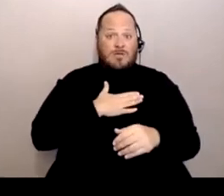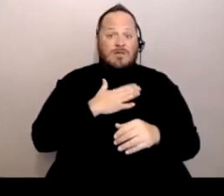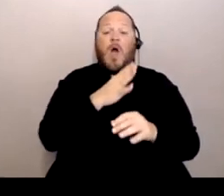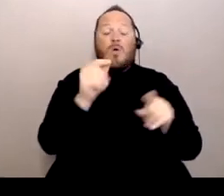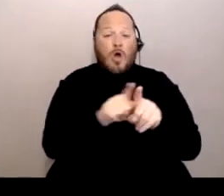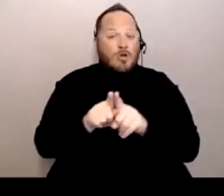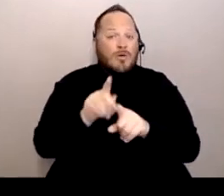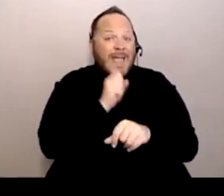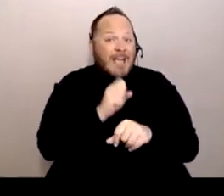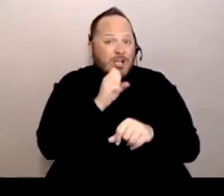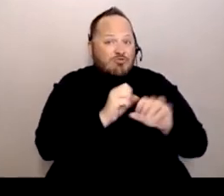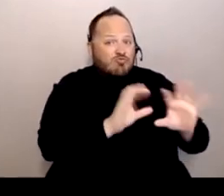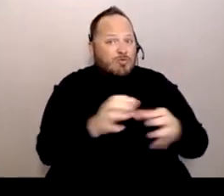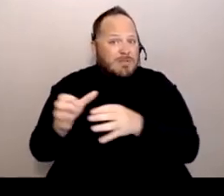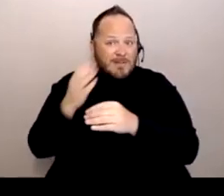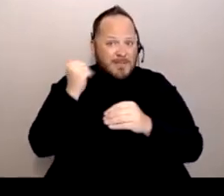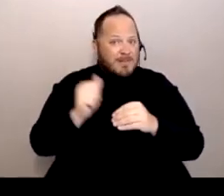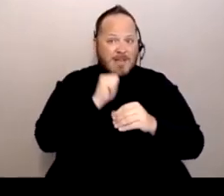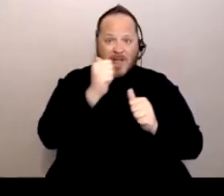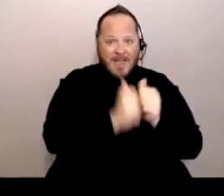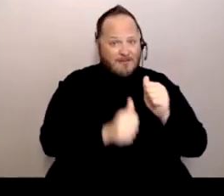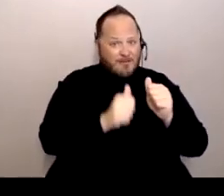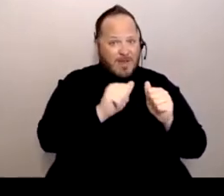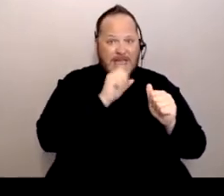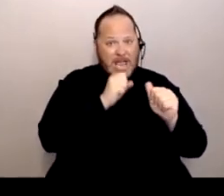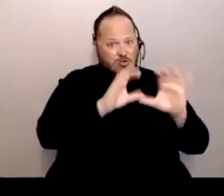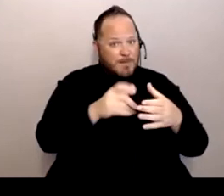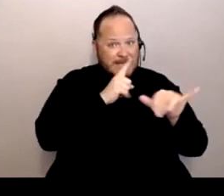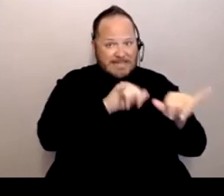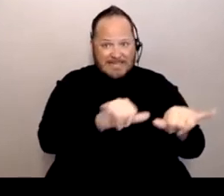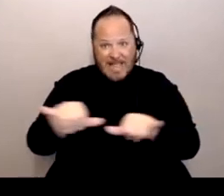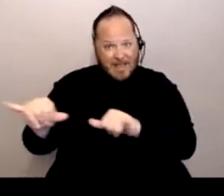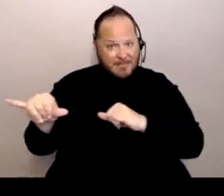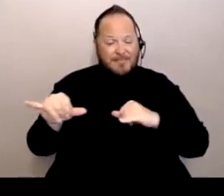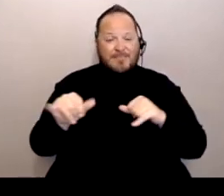because not every age group is the same. And it's also like contracting with